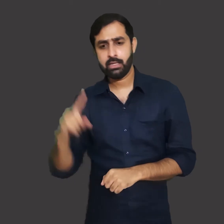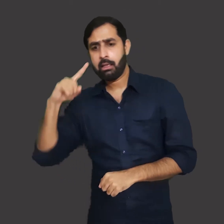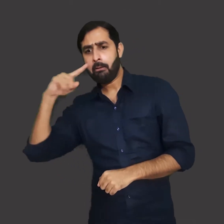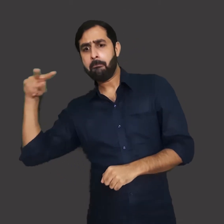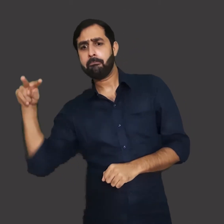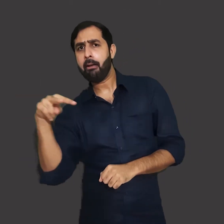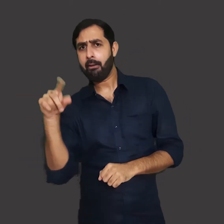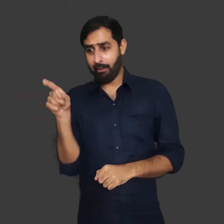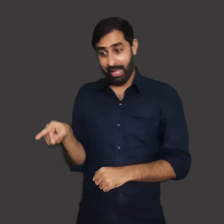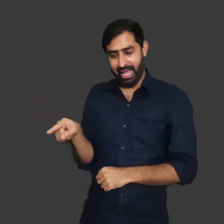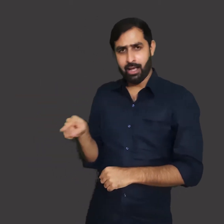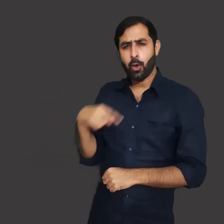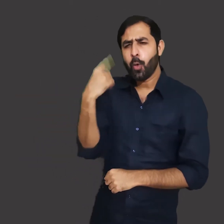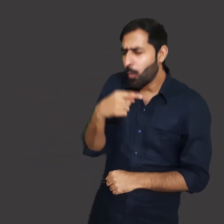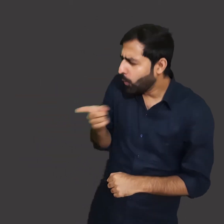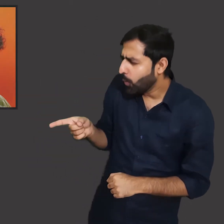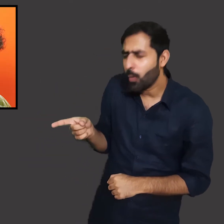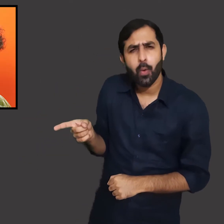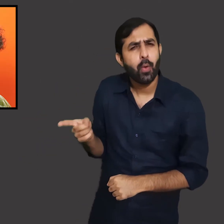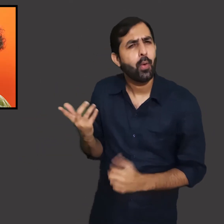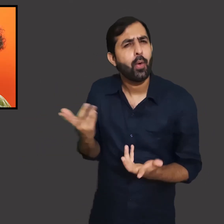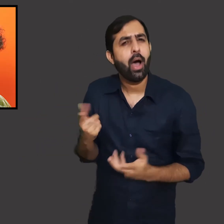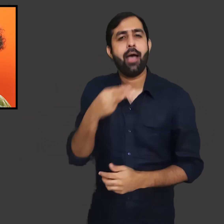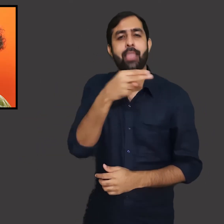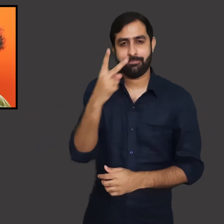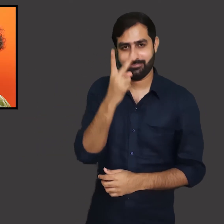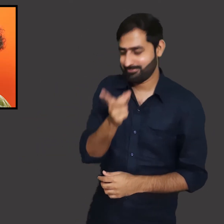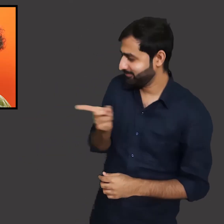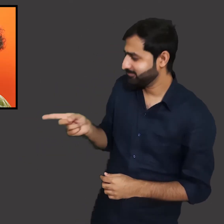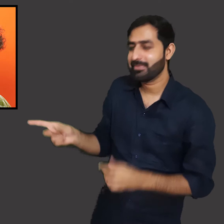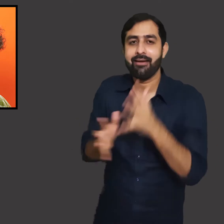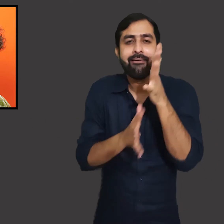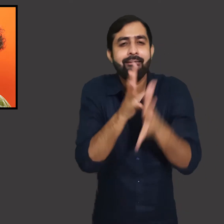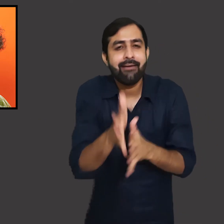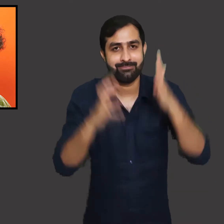There is a person named Arundhati Roy and that's her sign name.